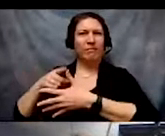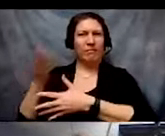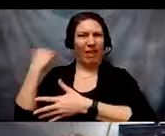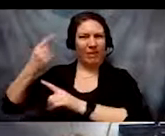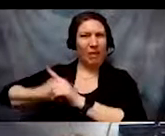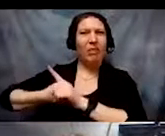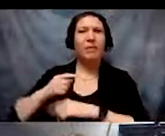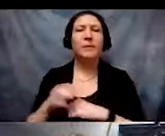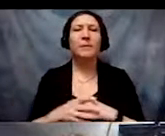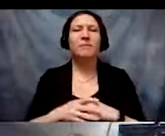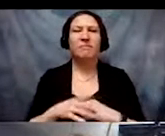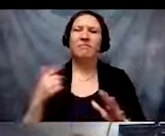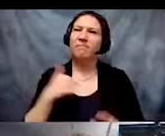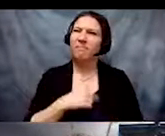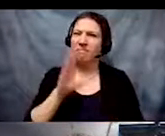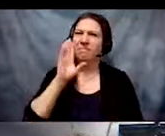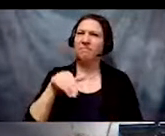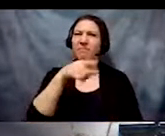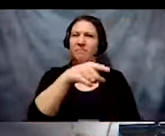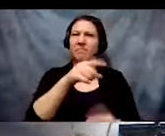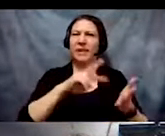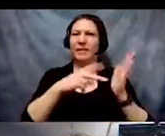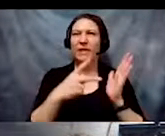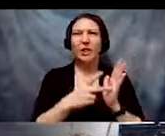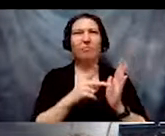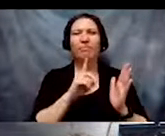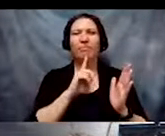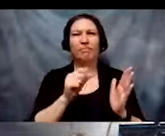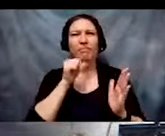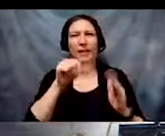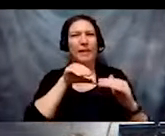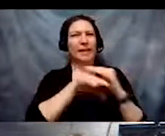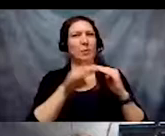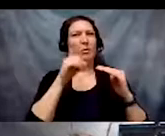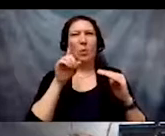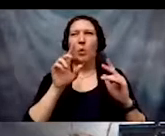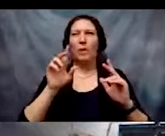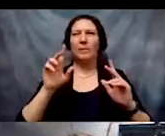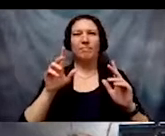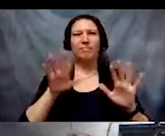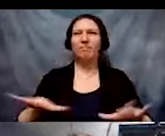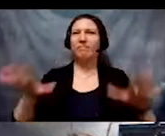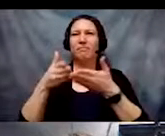We acknowledge it is not as accessible because it uses specialized terms